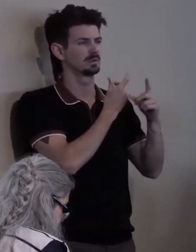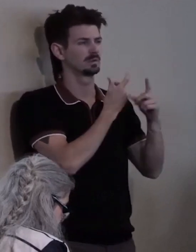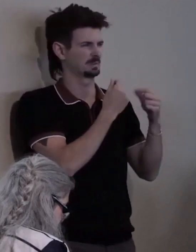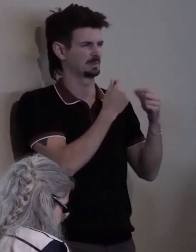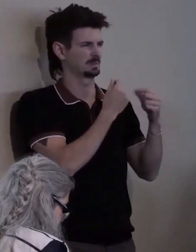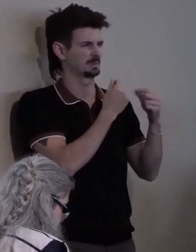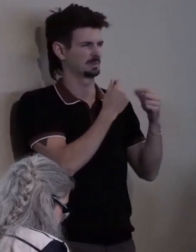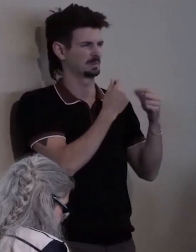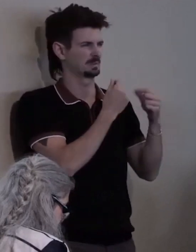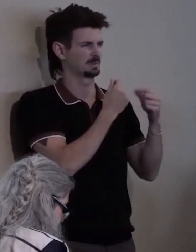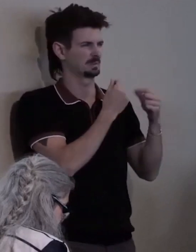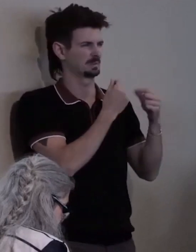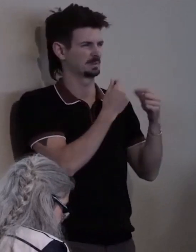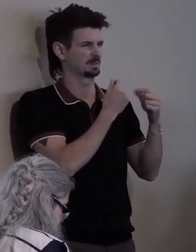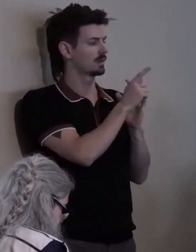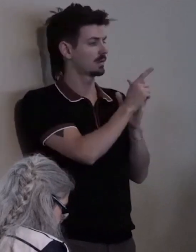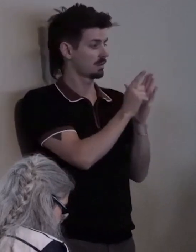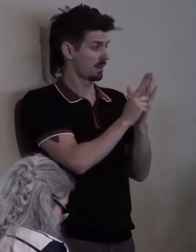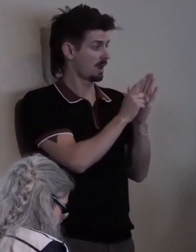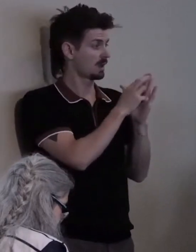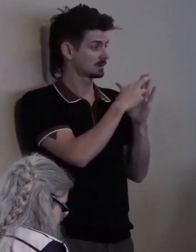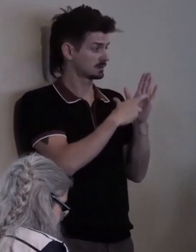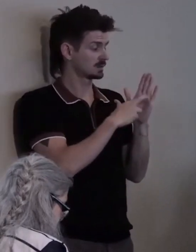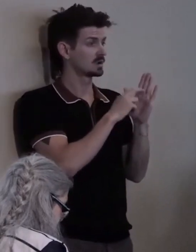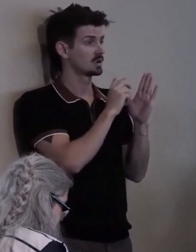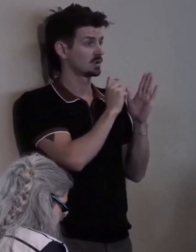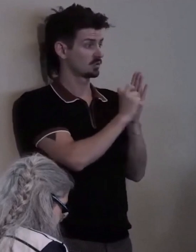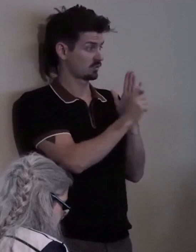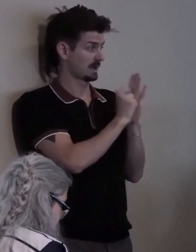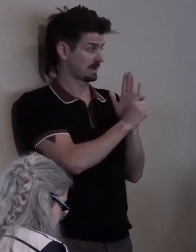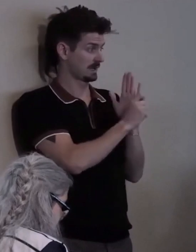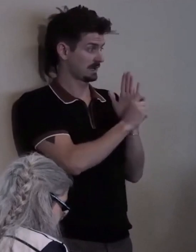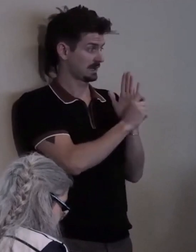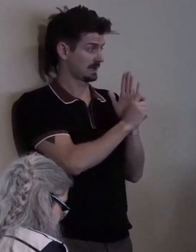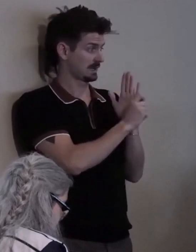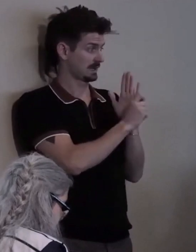that reflect the spirit of the law.